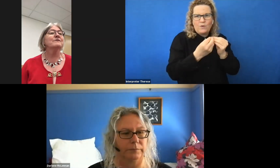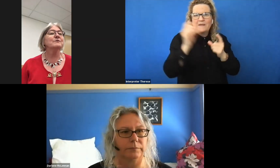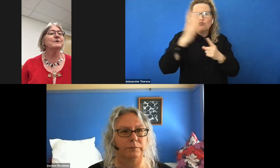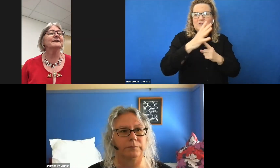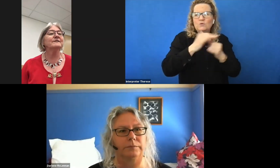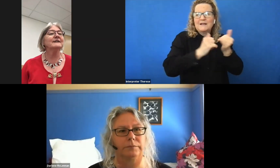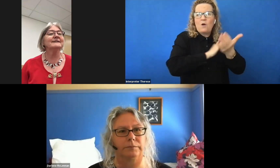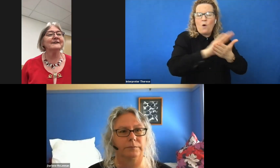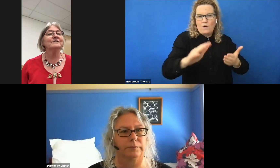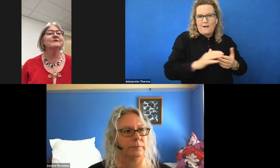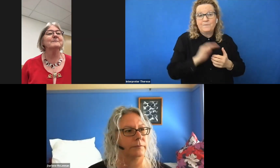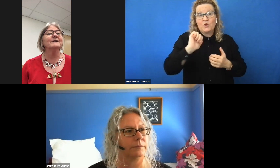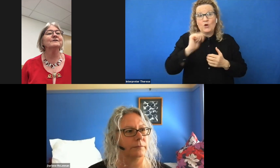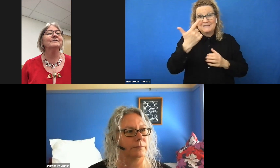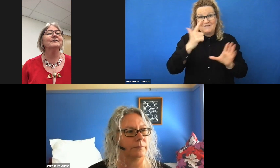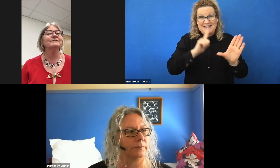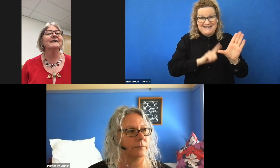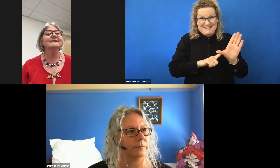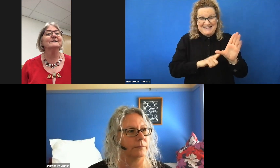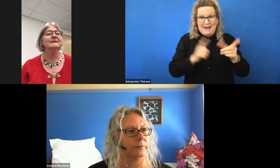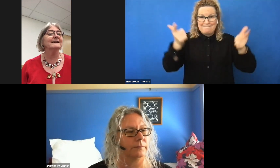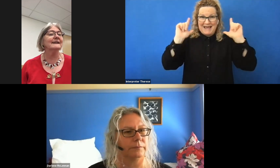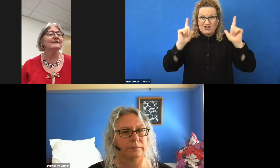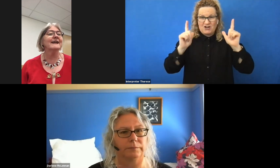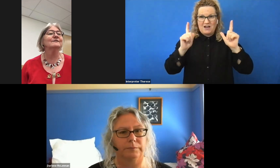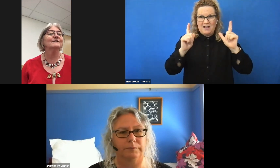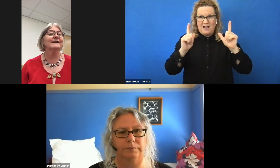through her seven-year tenure as mentor of the Australian Disability clearing house on